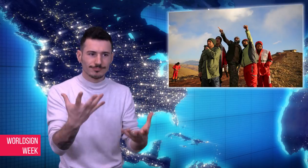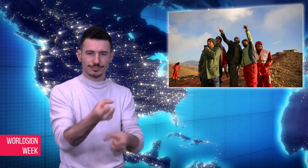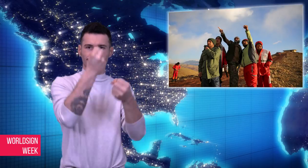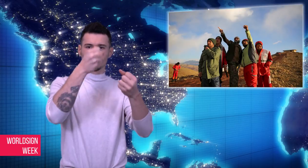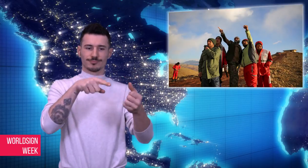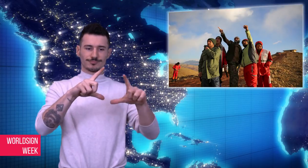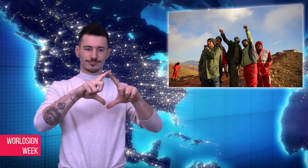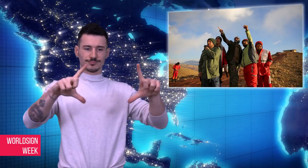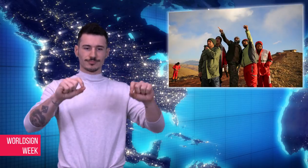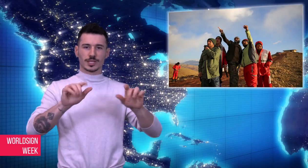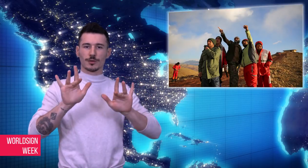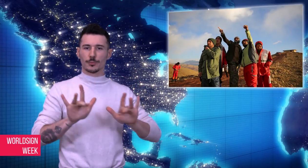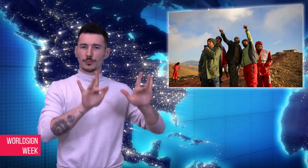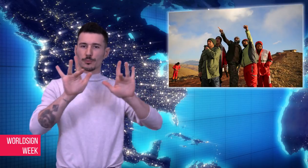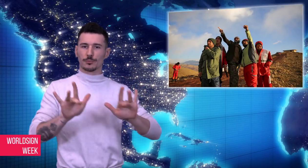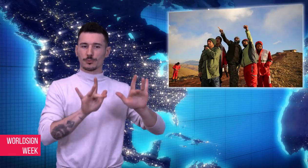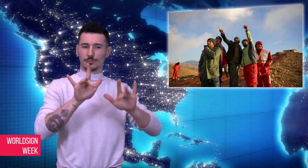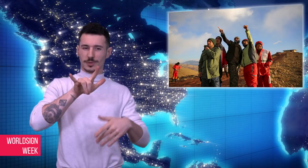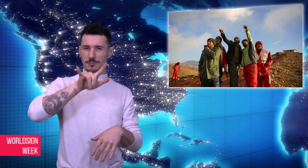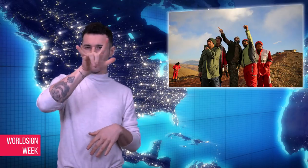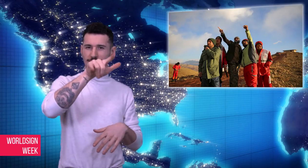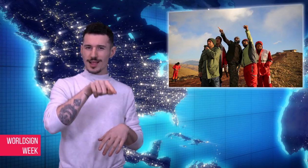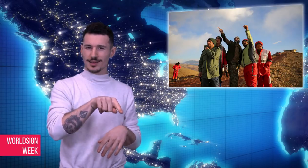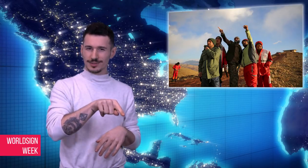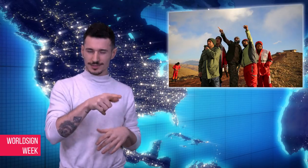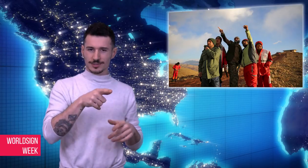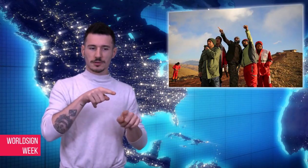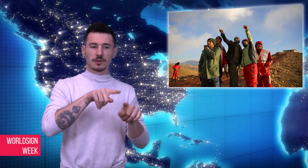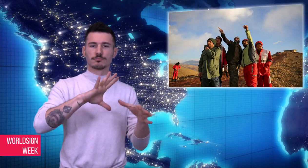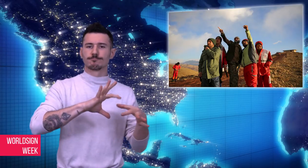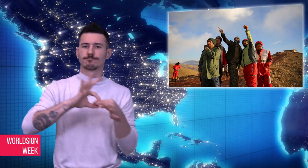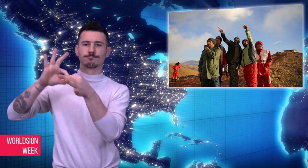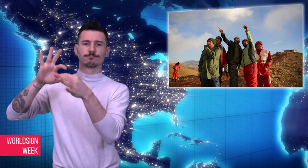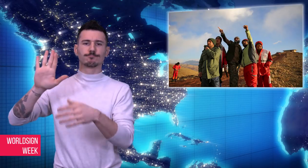of the downed airplane, to